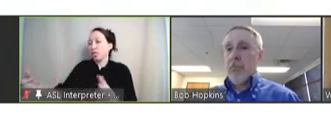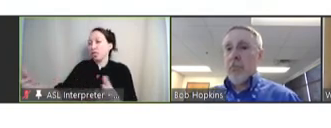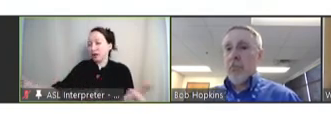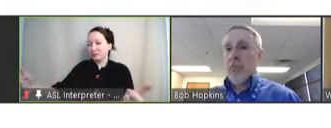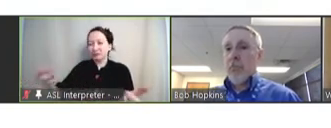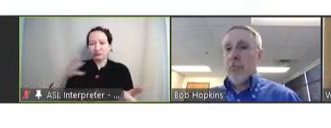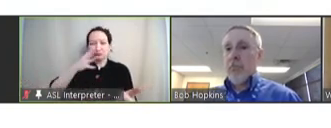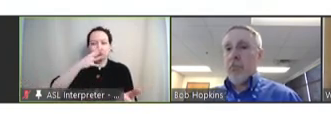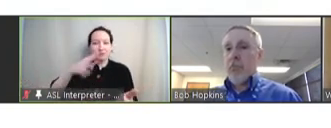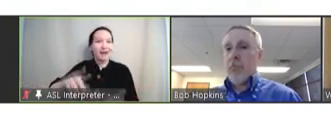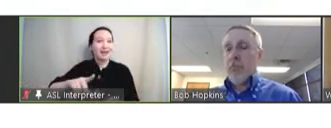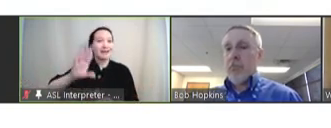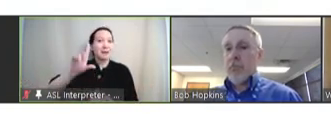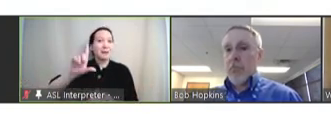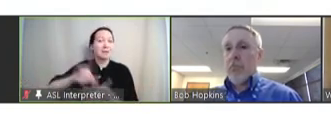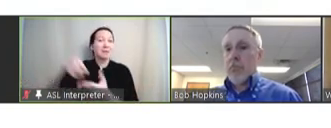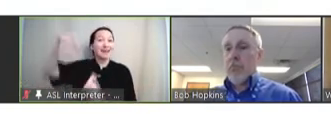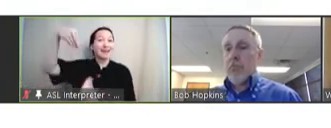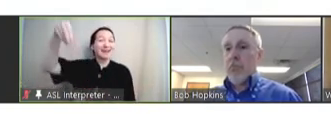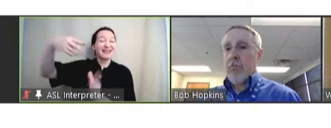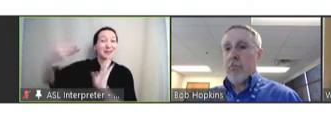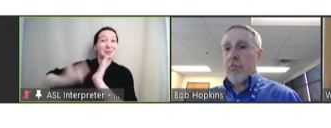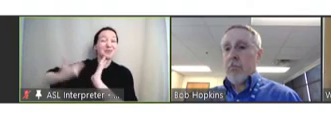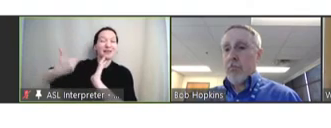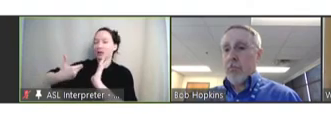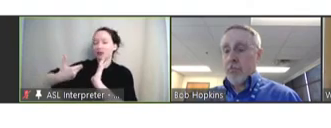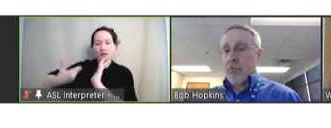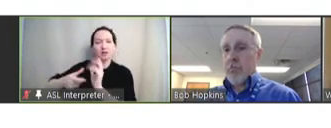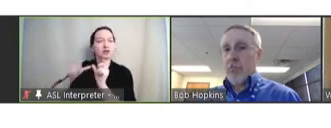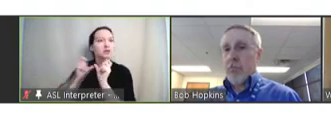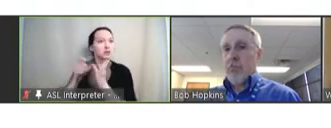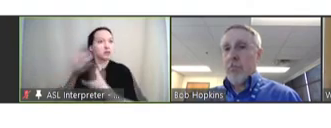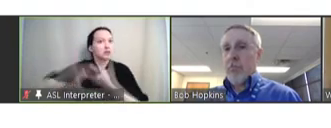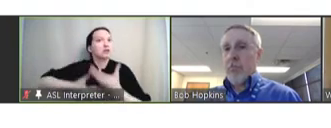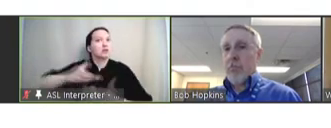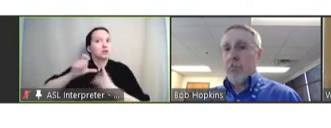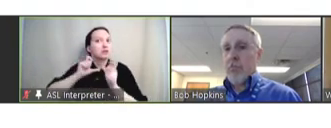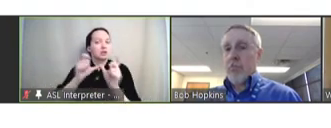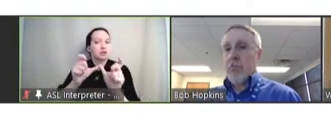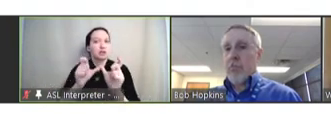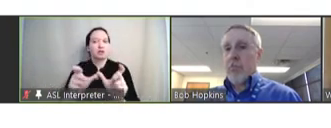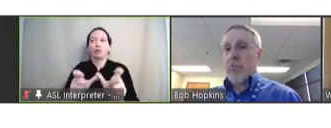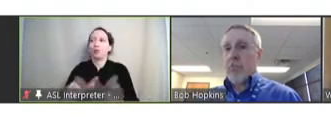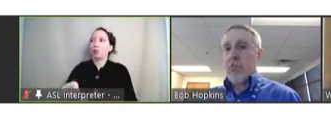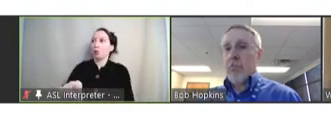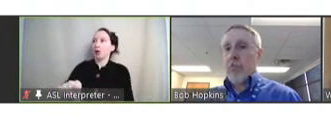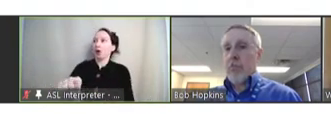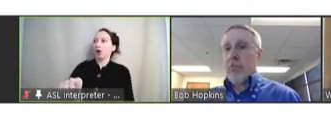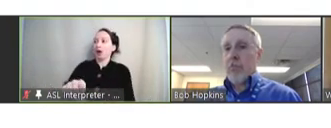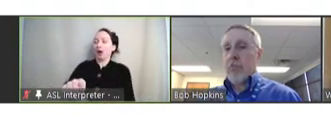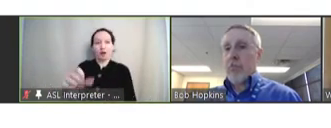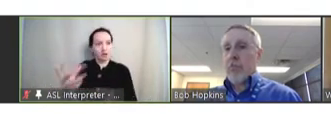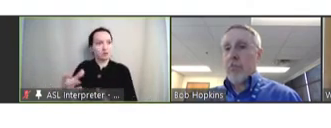published document as a need for continuing the efforts and a need to work to enhance